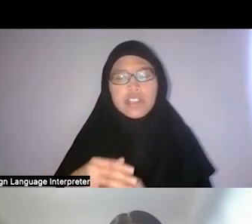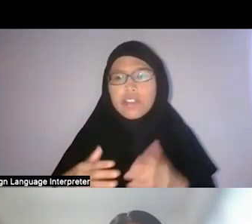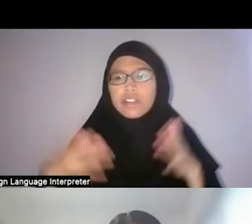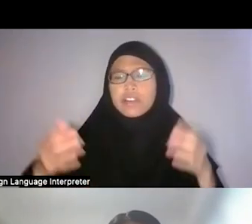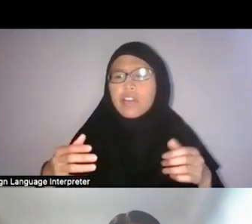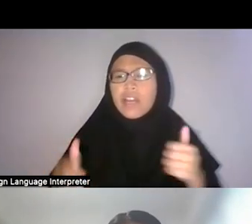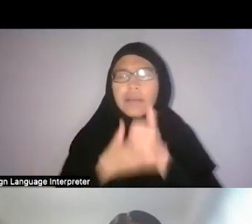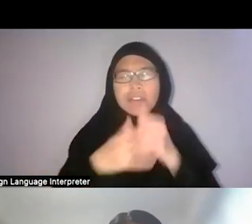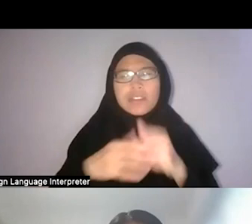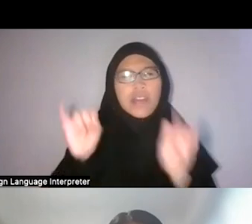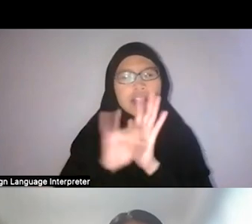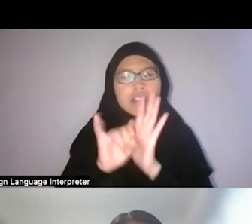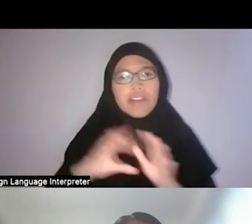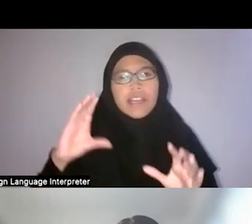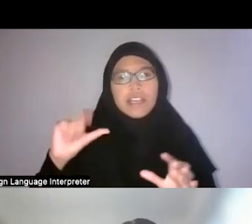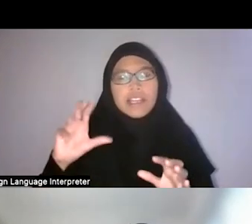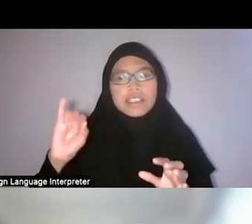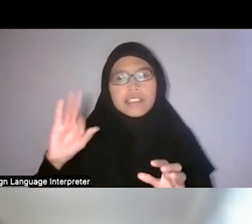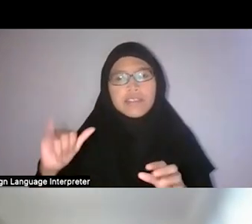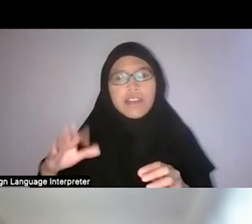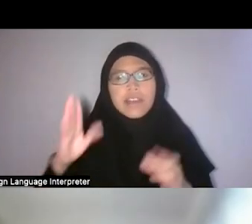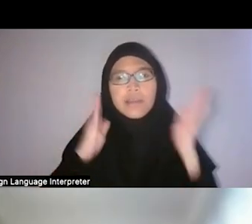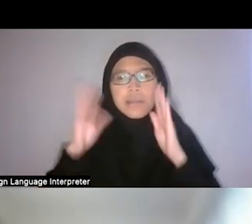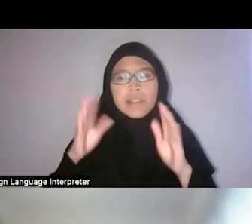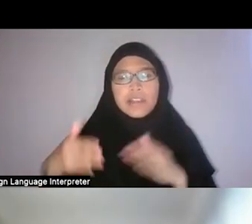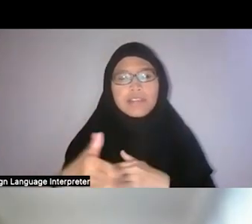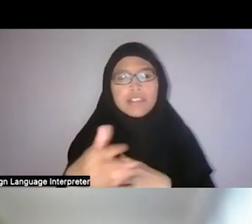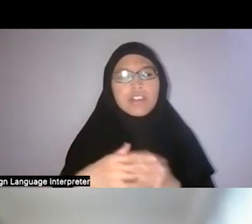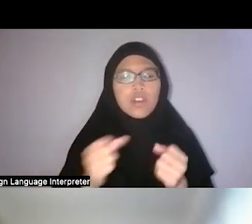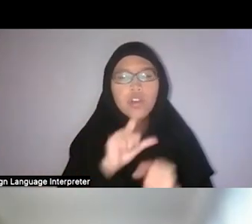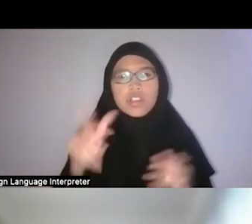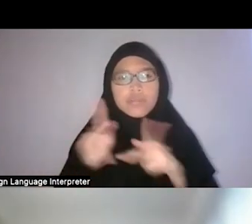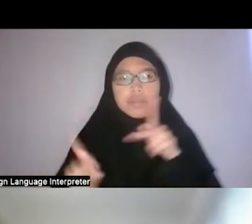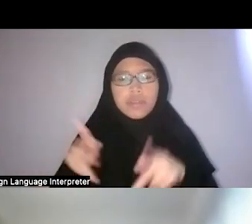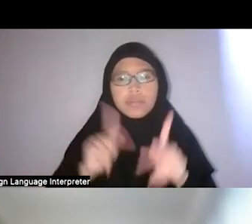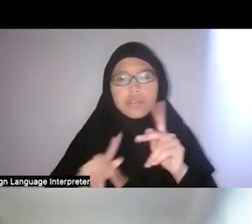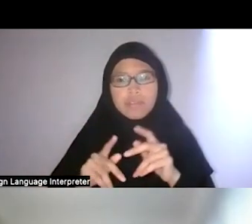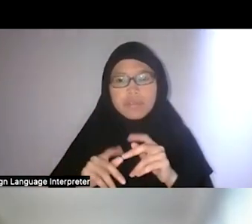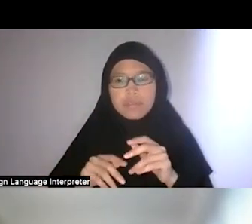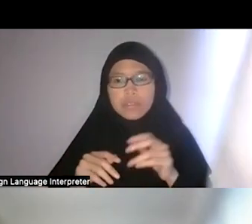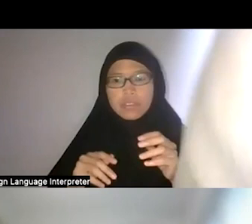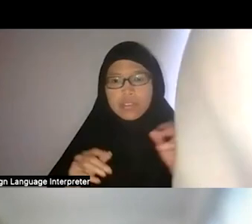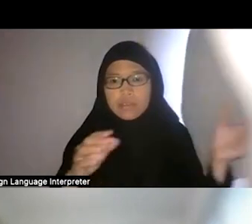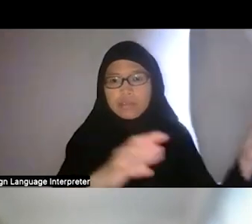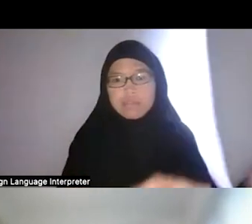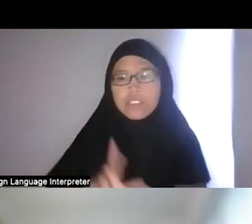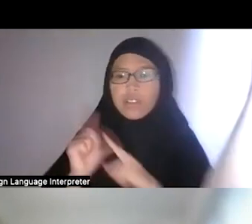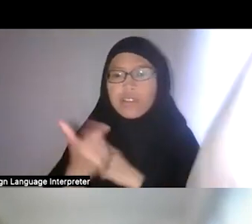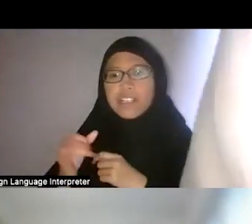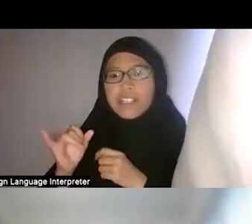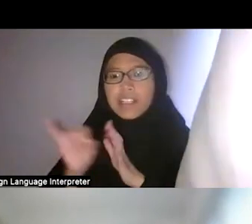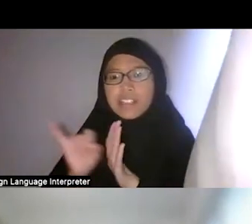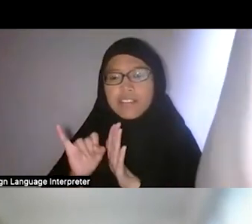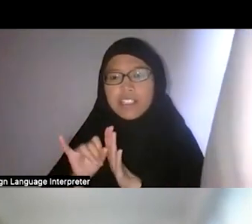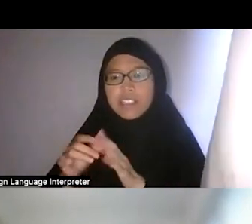So, there were all these people performing that work of local identification for European scientists.